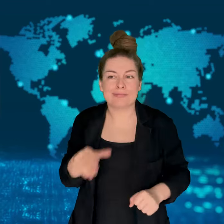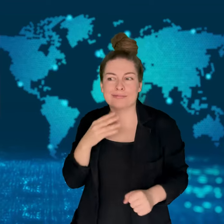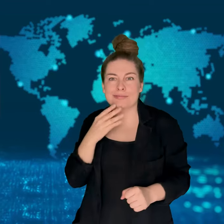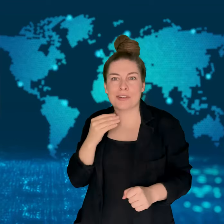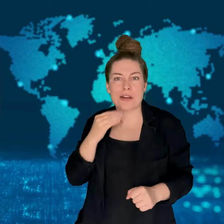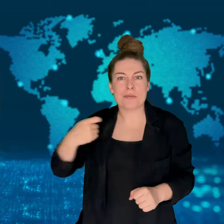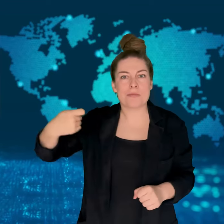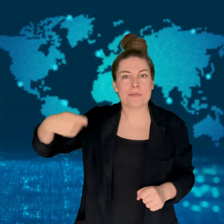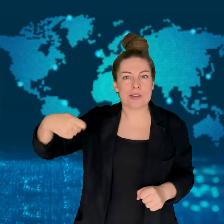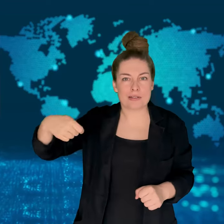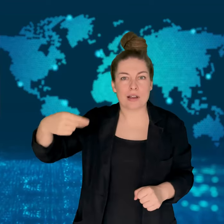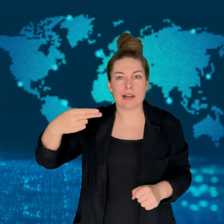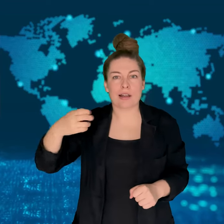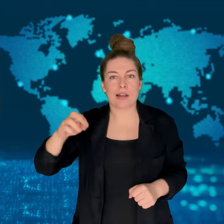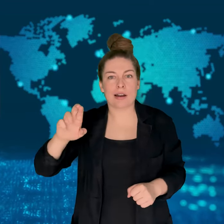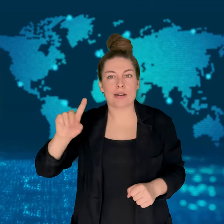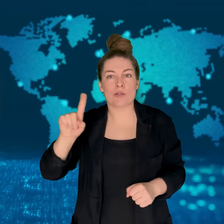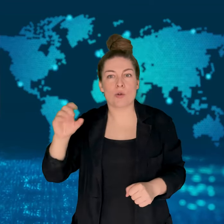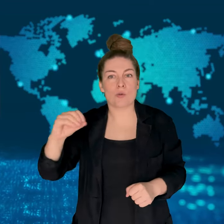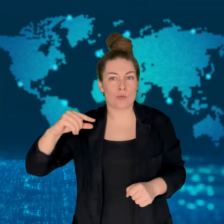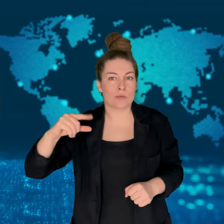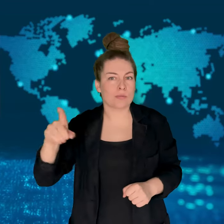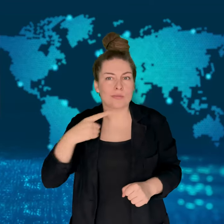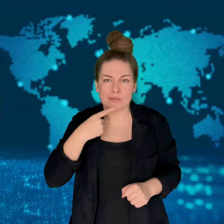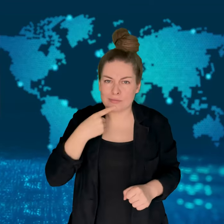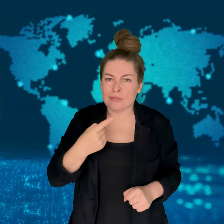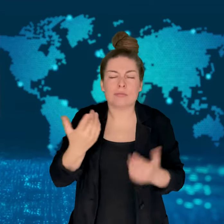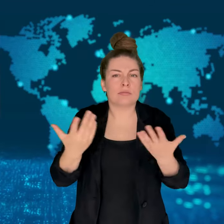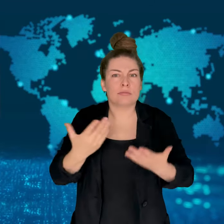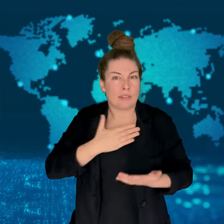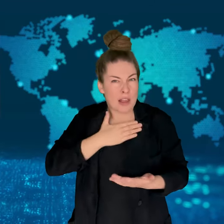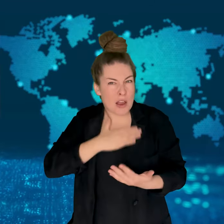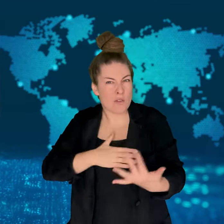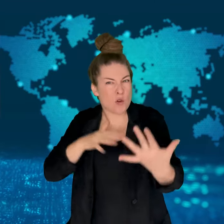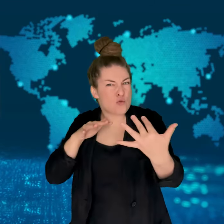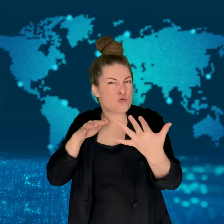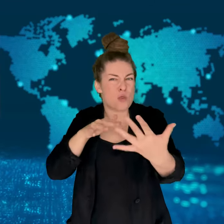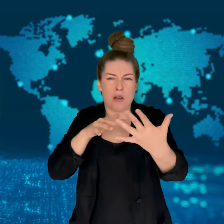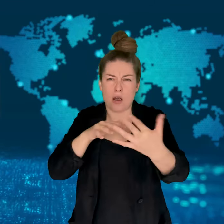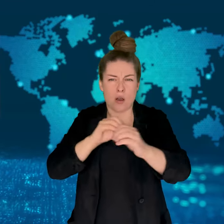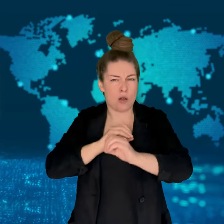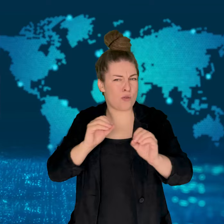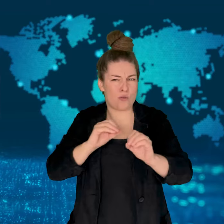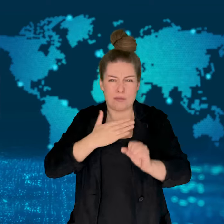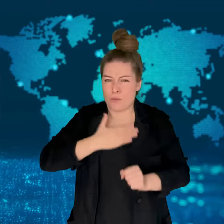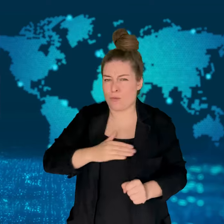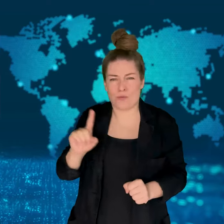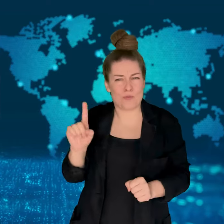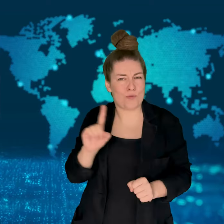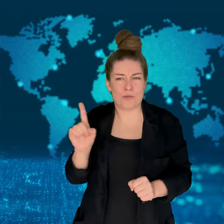They are concerned that retaliation could lead to a wider war.